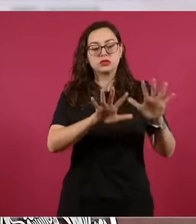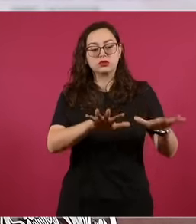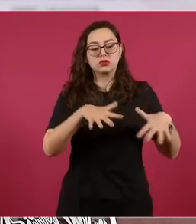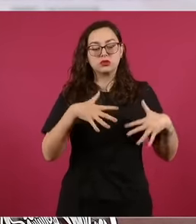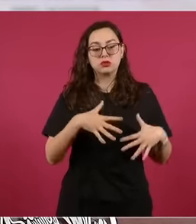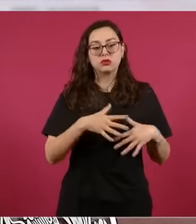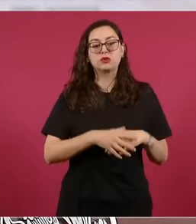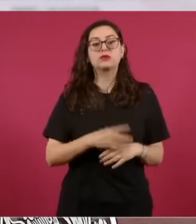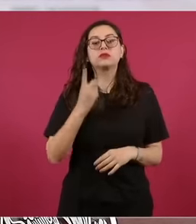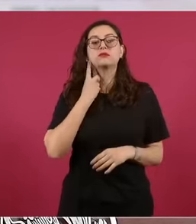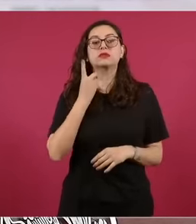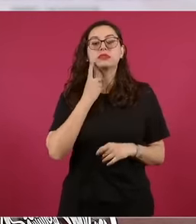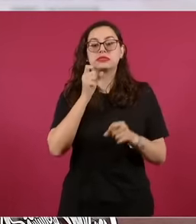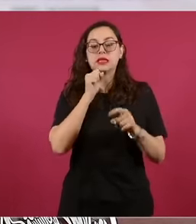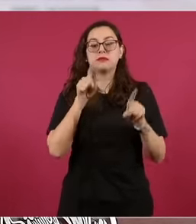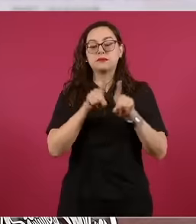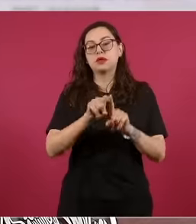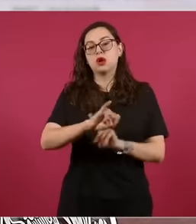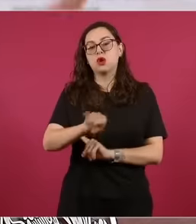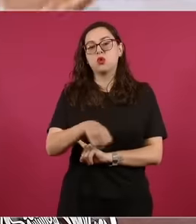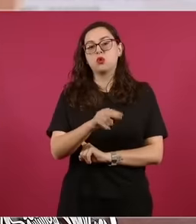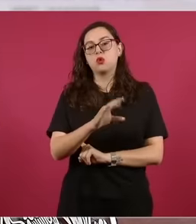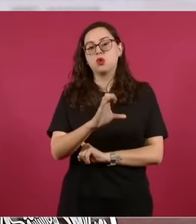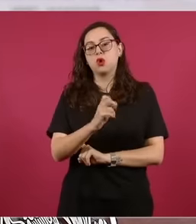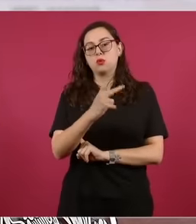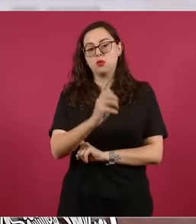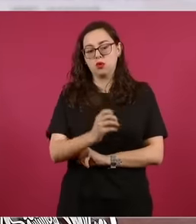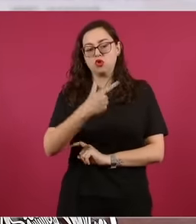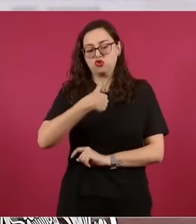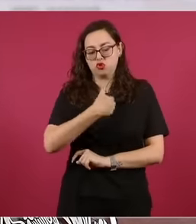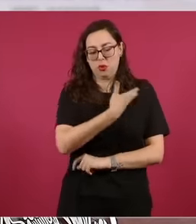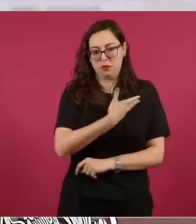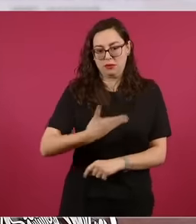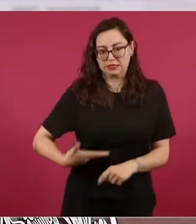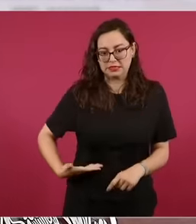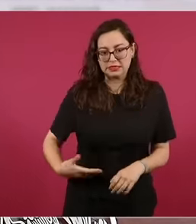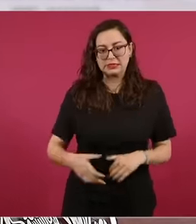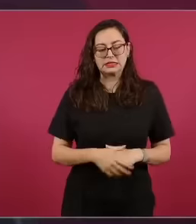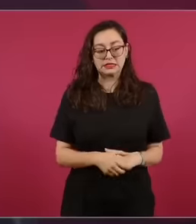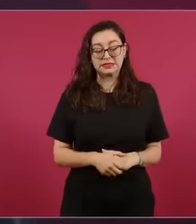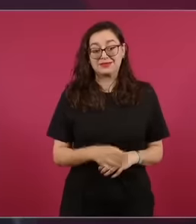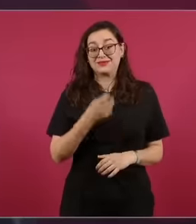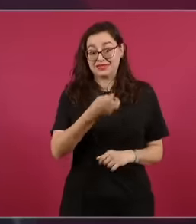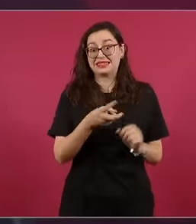president of the political coordination board We had an episode about these issues that